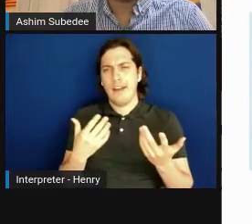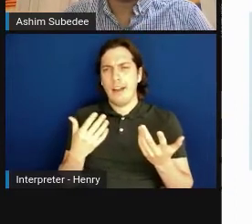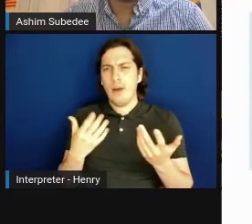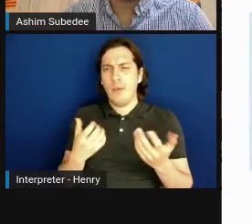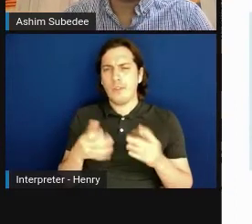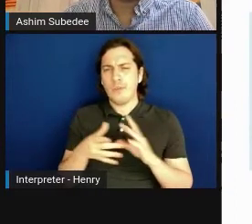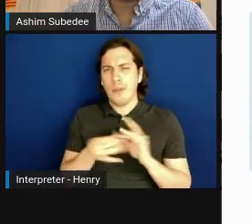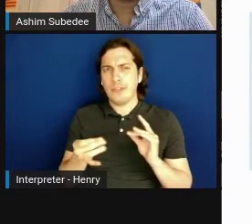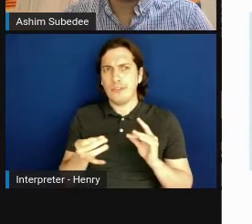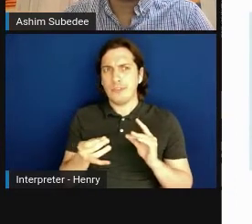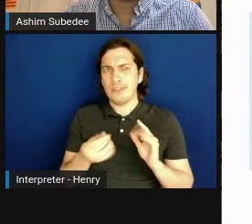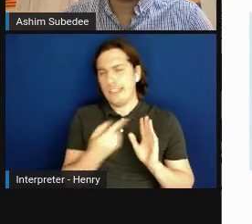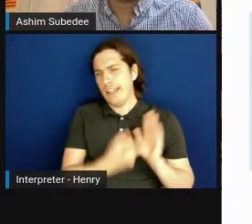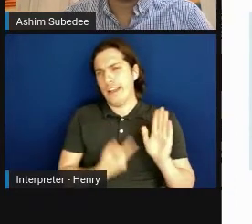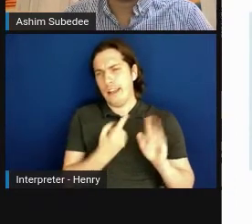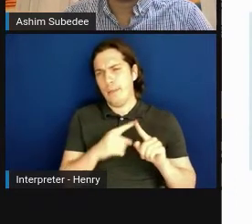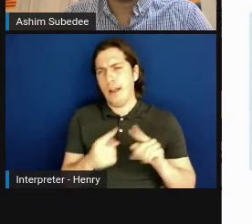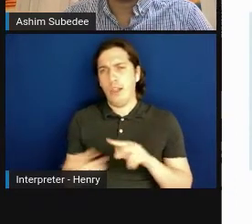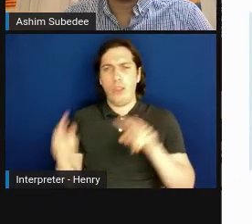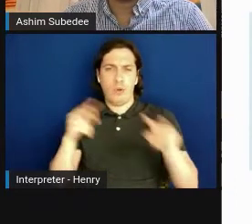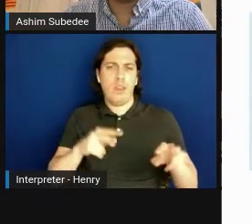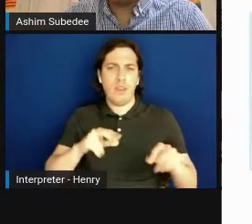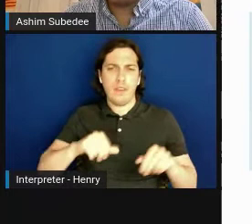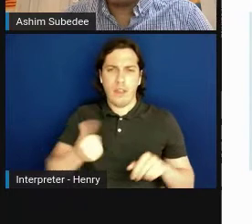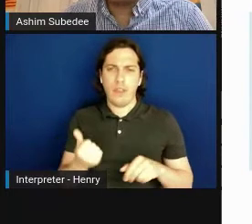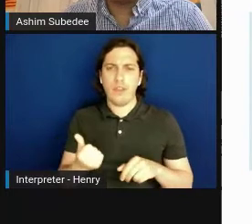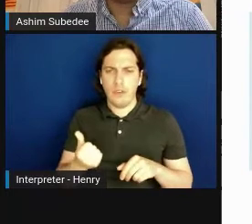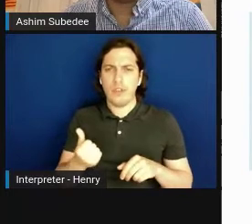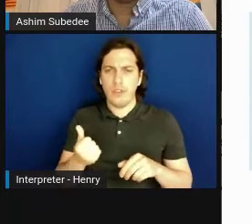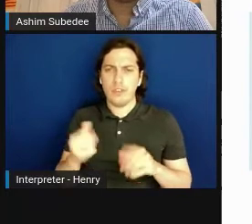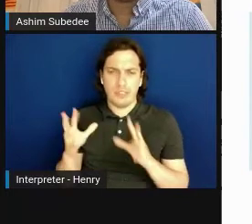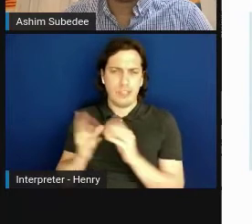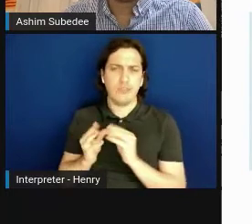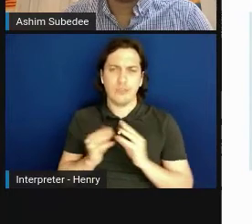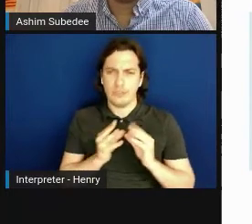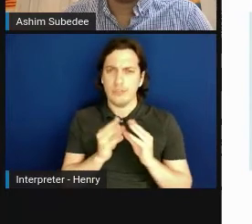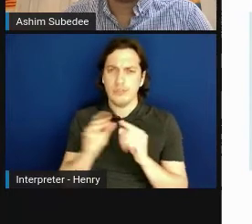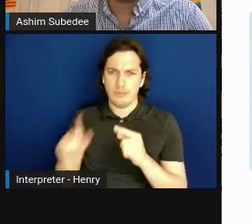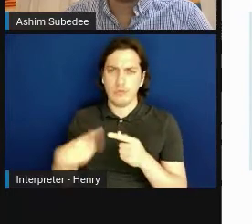but definitely go check out the other sessions when those videos are available.